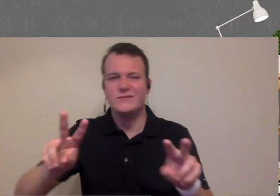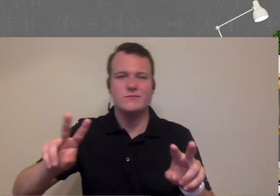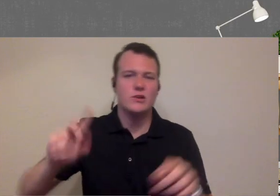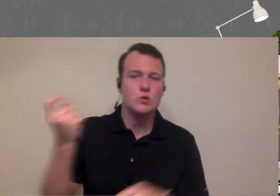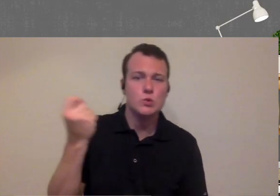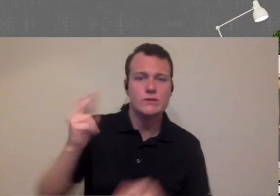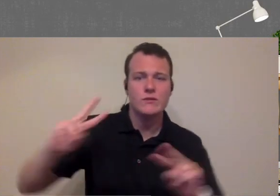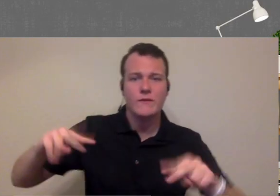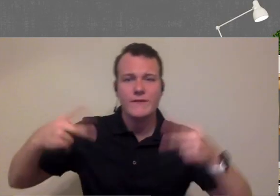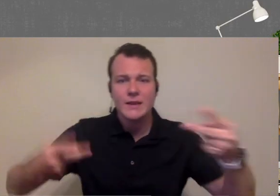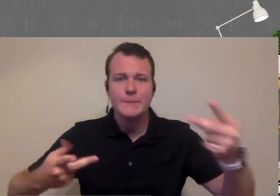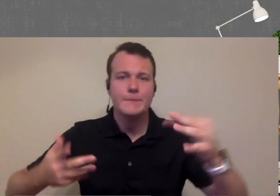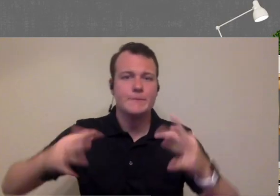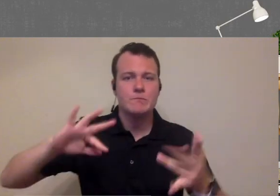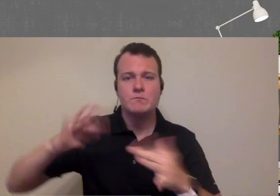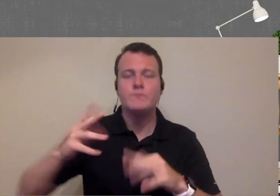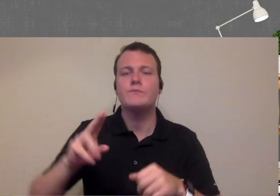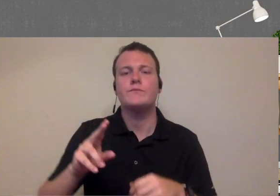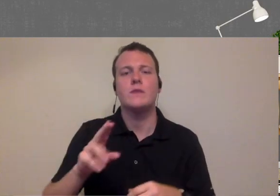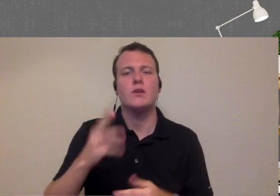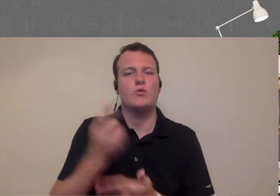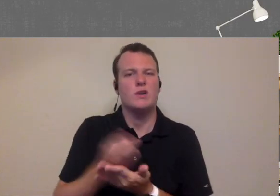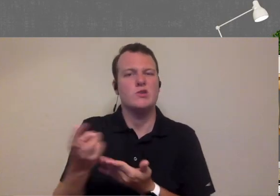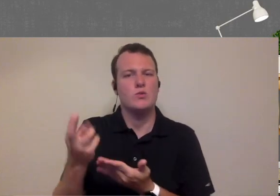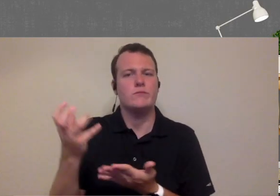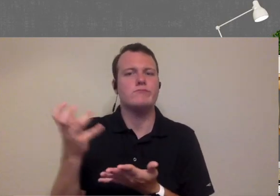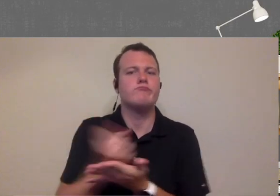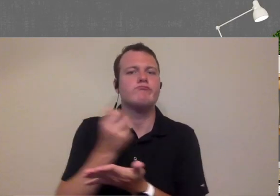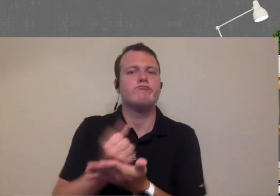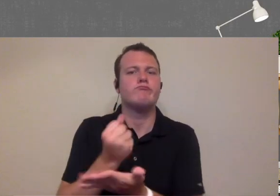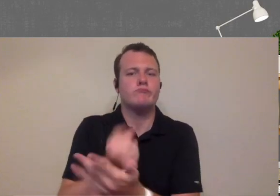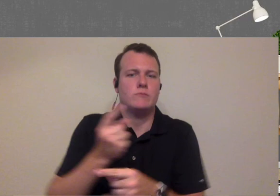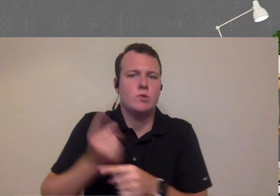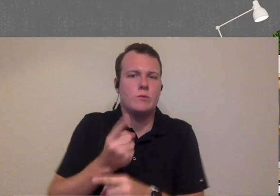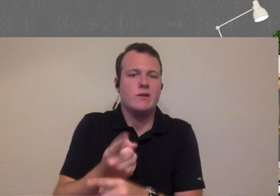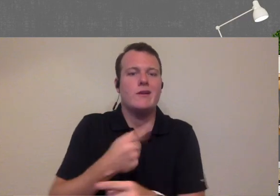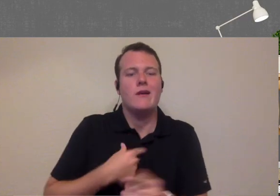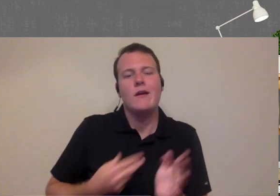or something like that so that you're using your resources appropriately so I